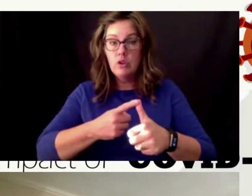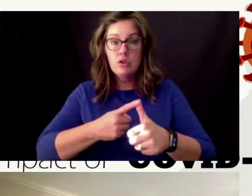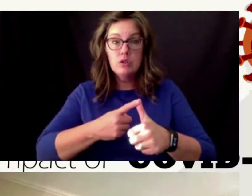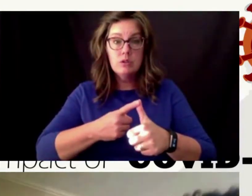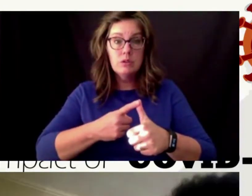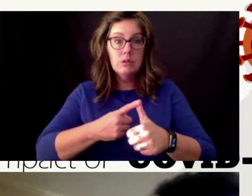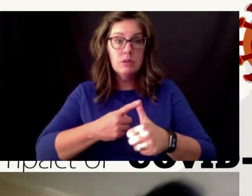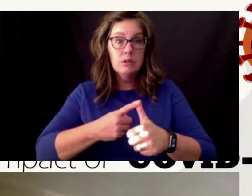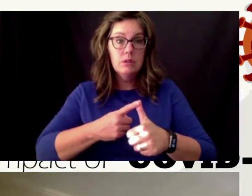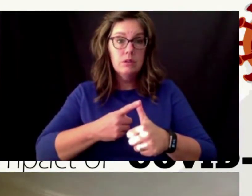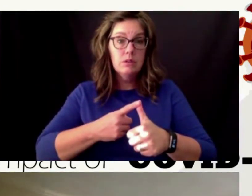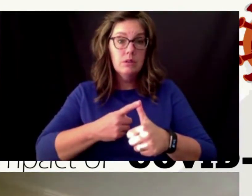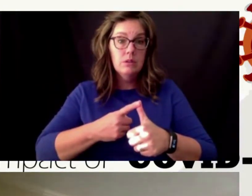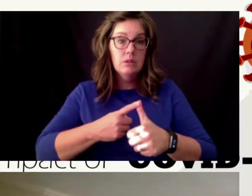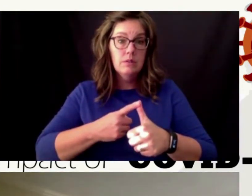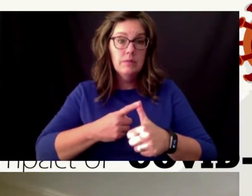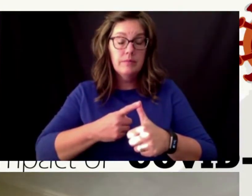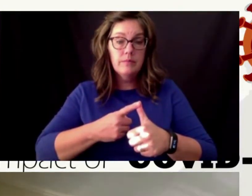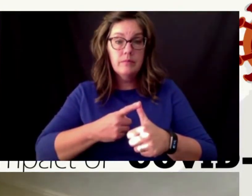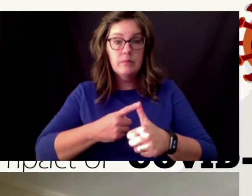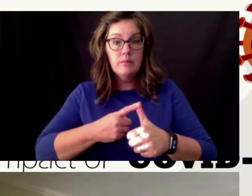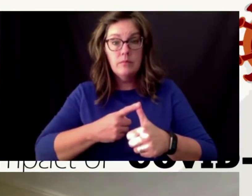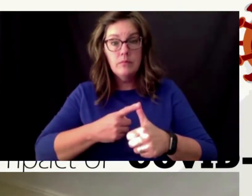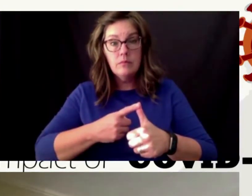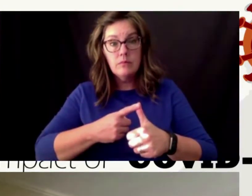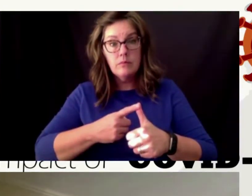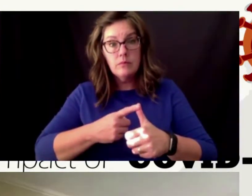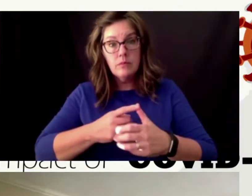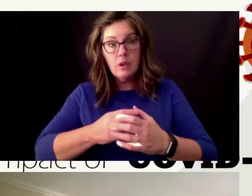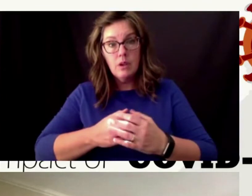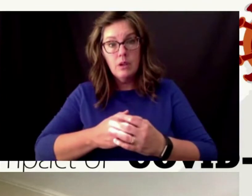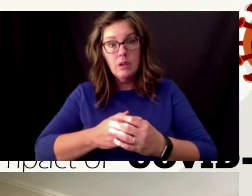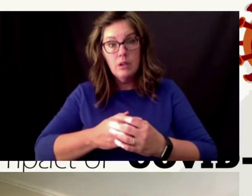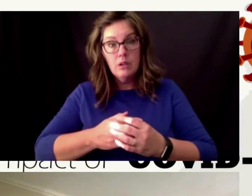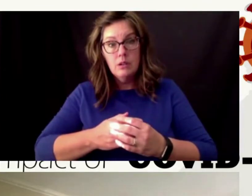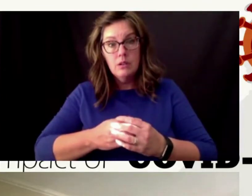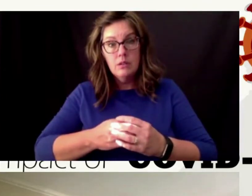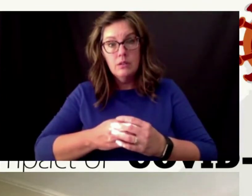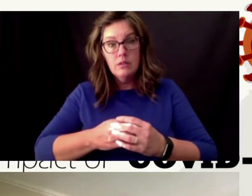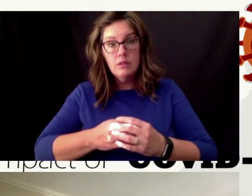end whether i guess that is a that's an end i like to think about things sort of in booking so that